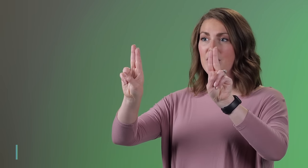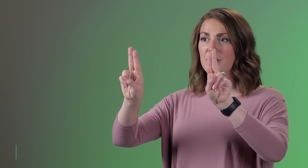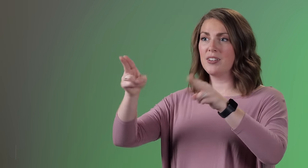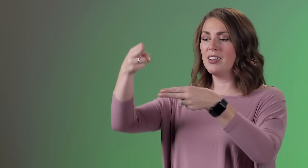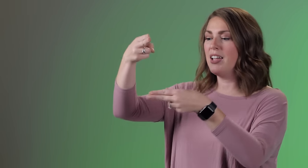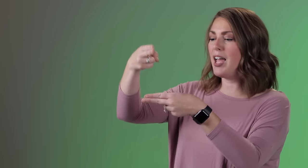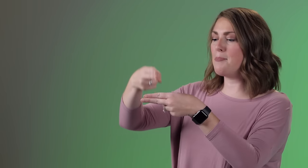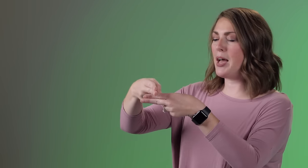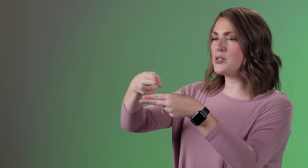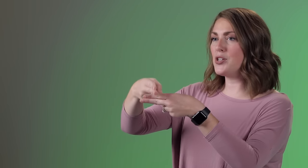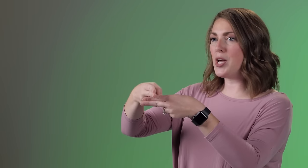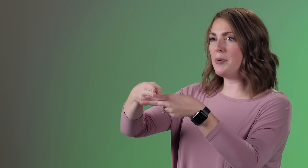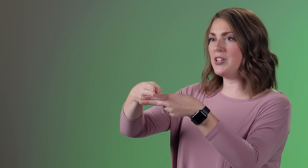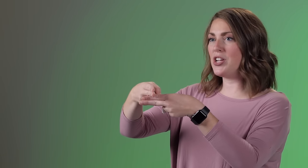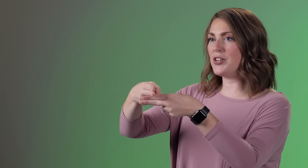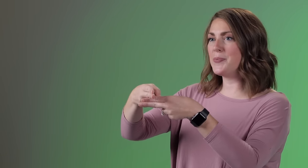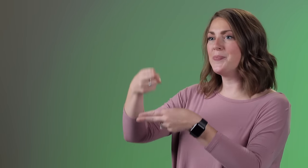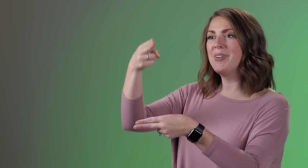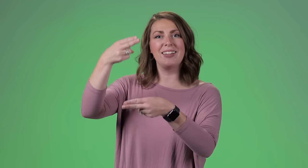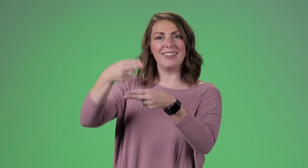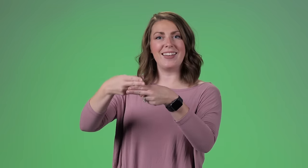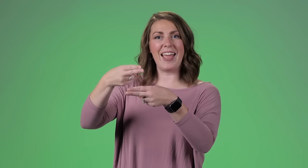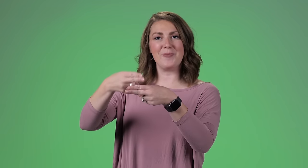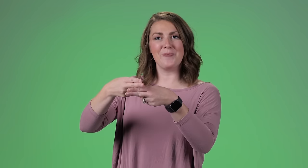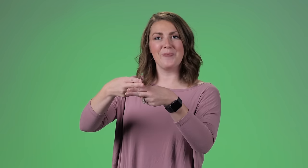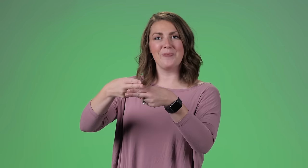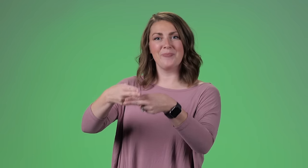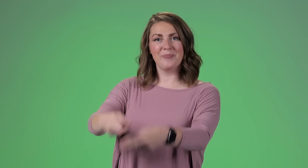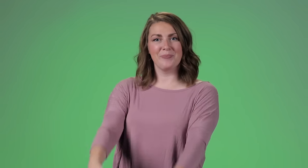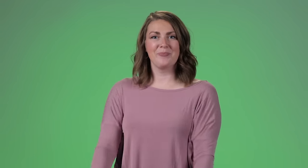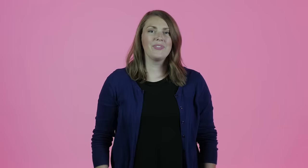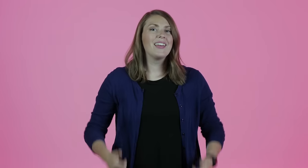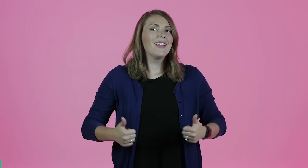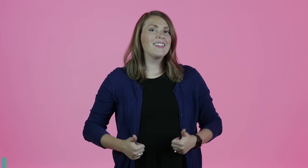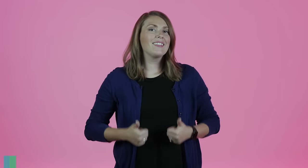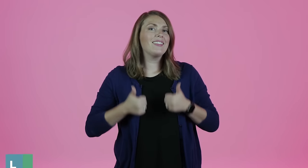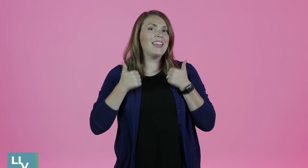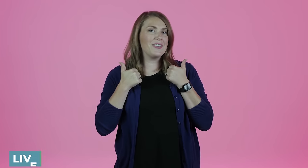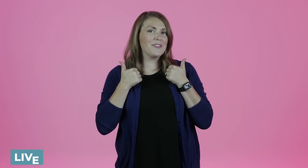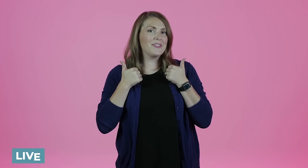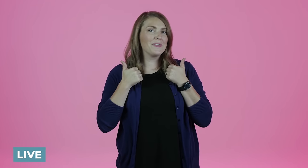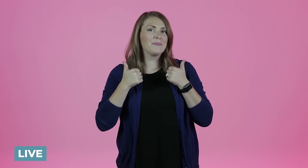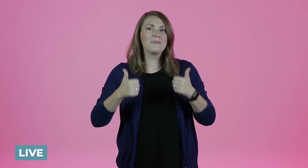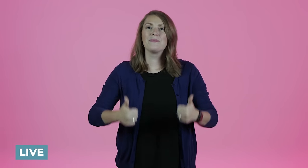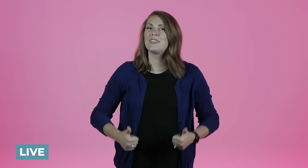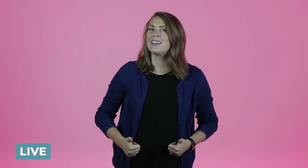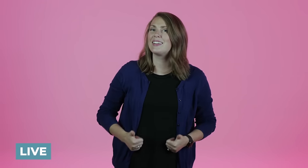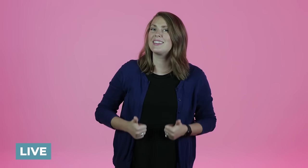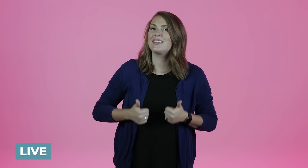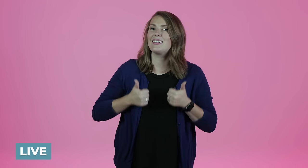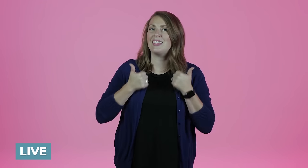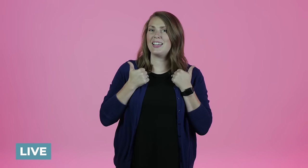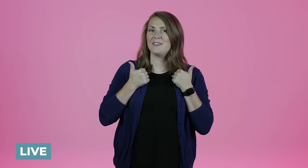you have a 'T' hand shaking it back and forth like for the signed toilet 'bathroom.' 'Understand,